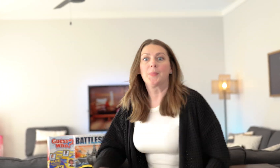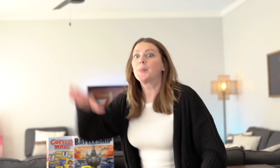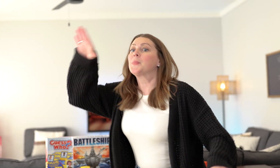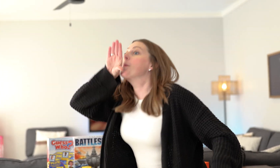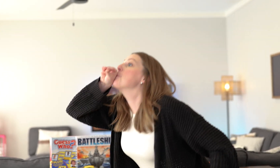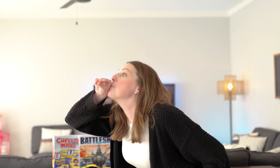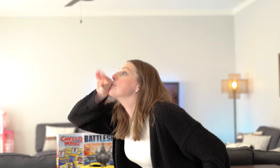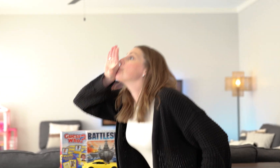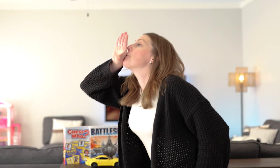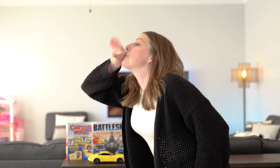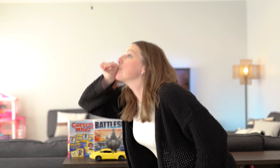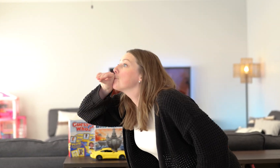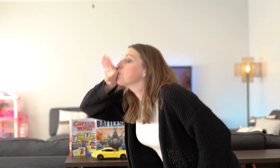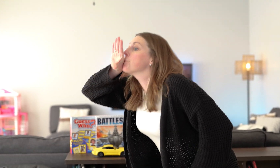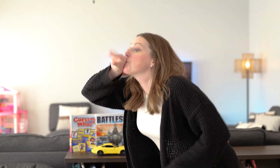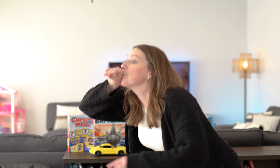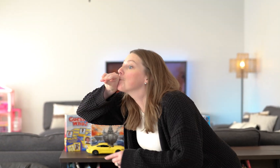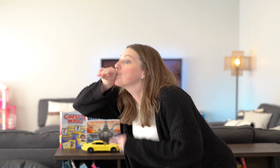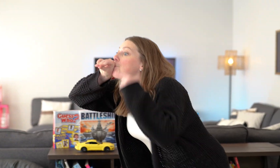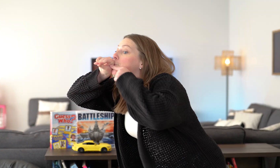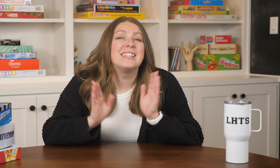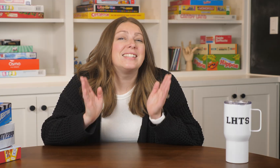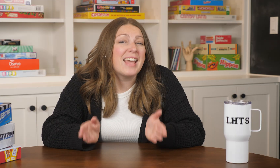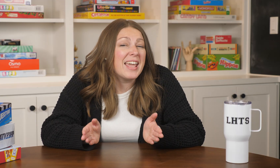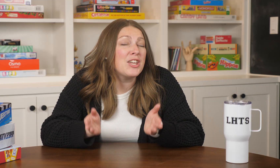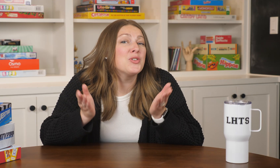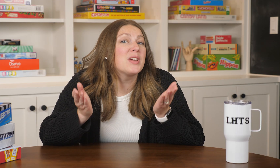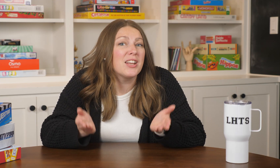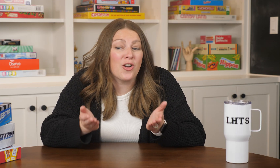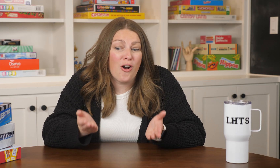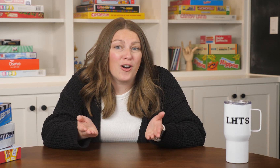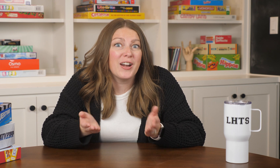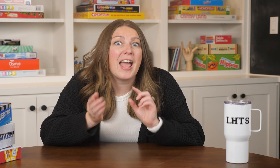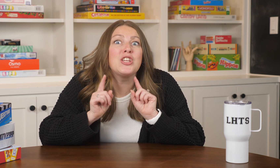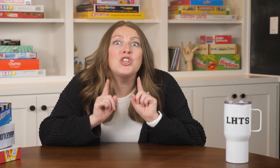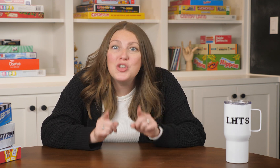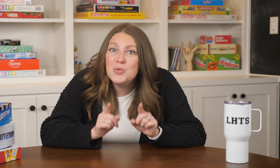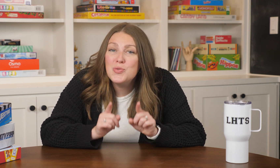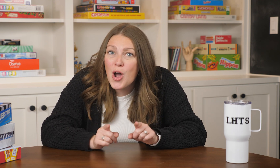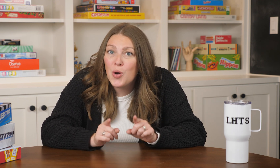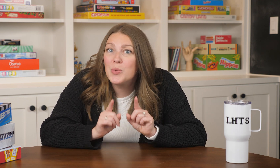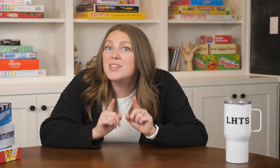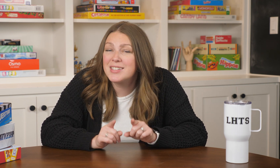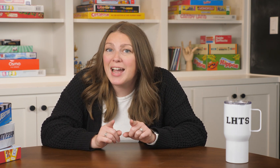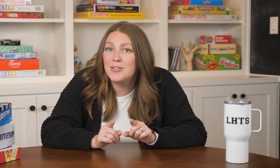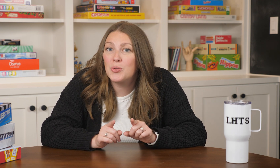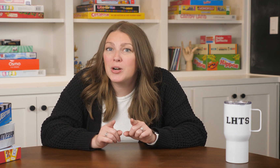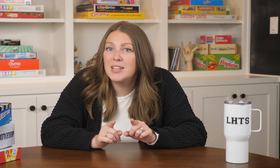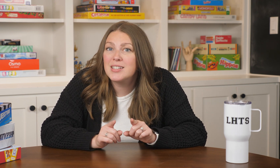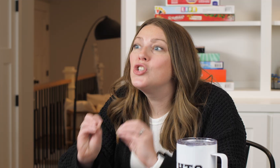your facial expression and your body language. Say you get a card and you know the sign for it,